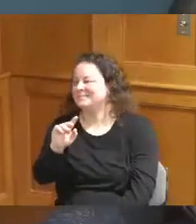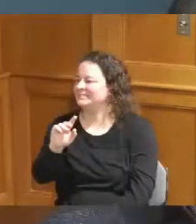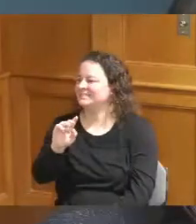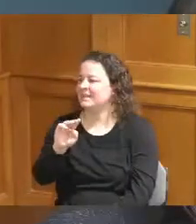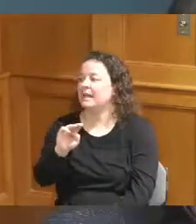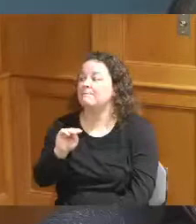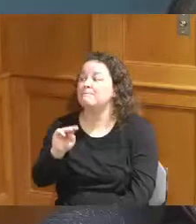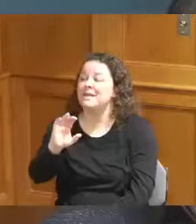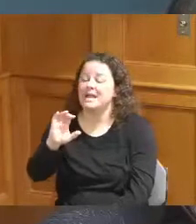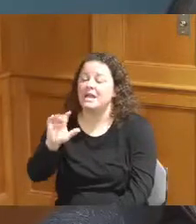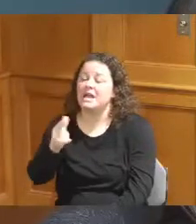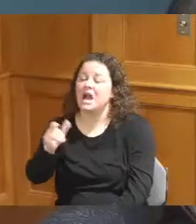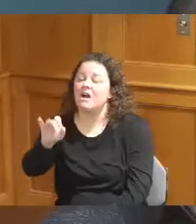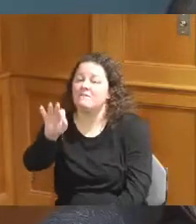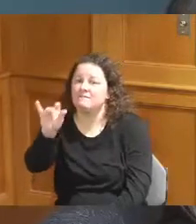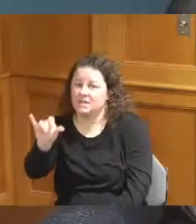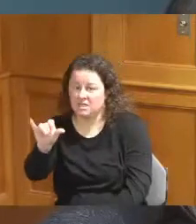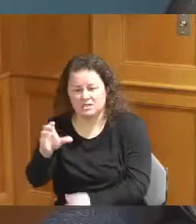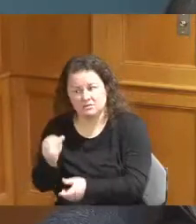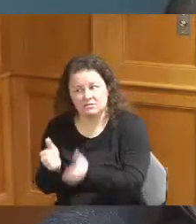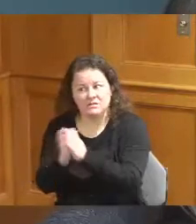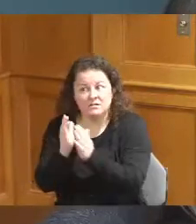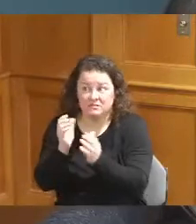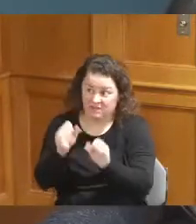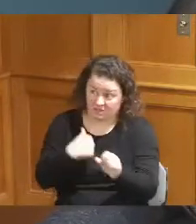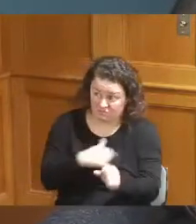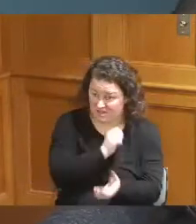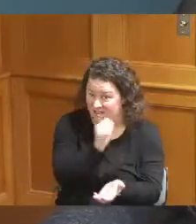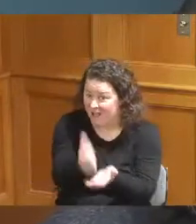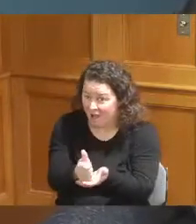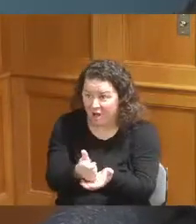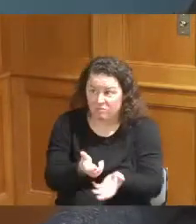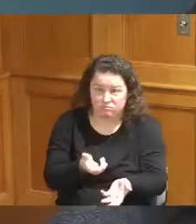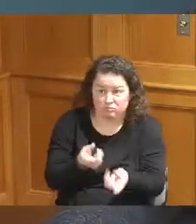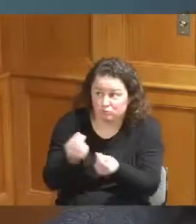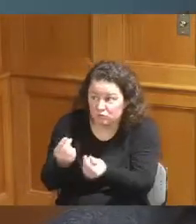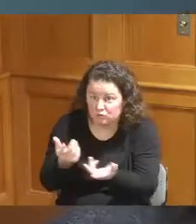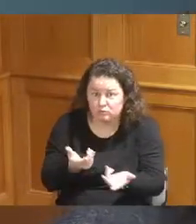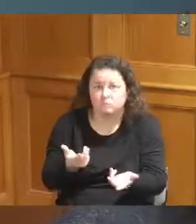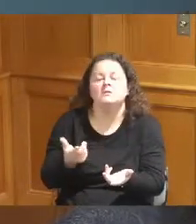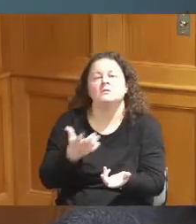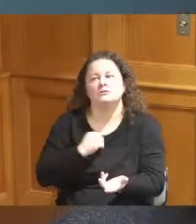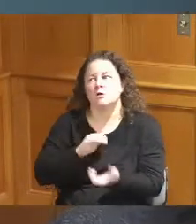we need to be doing or could be doing and so we're working in close contact with her so I